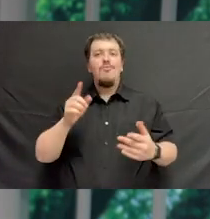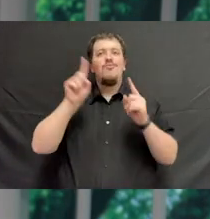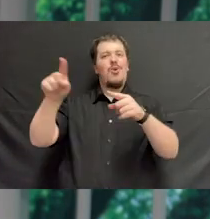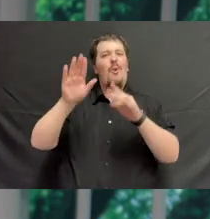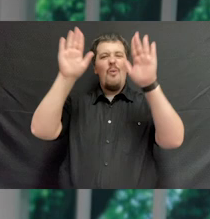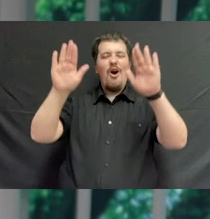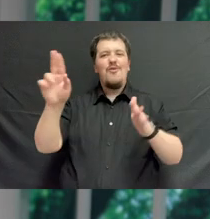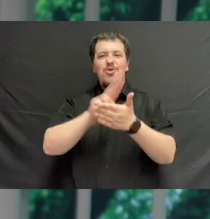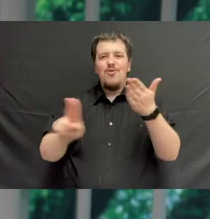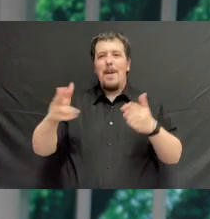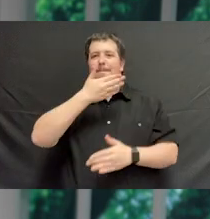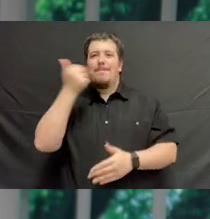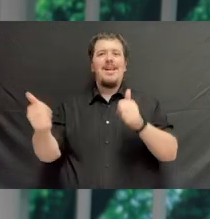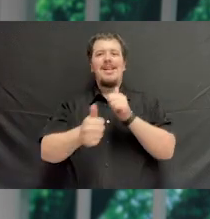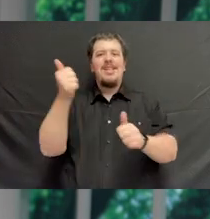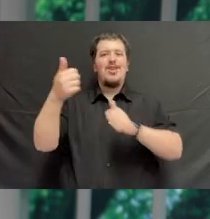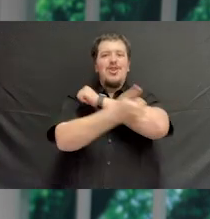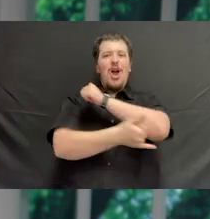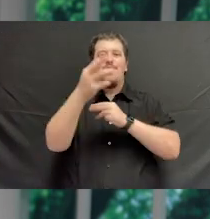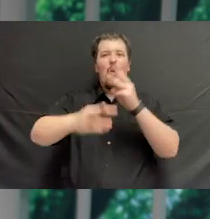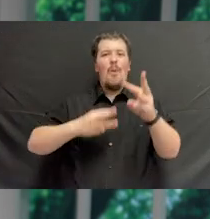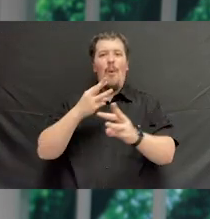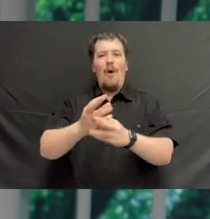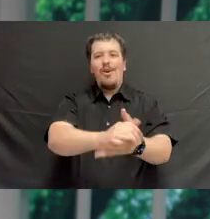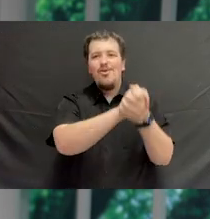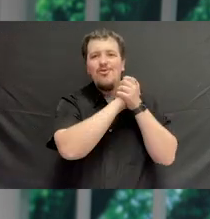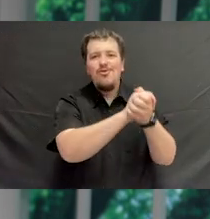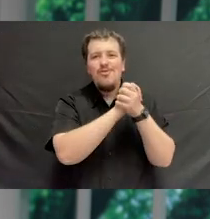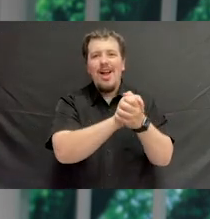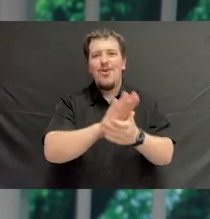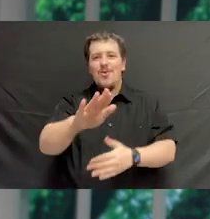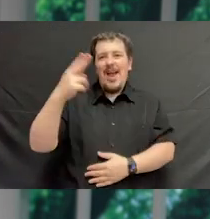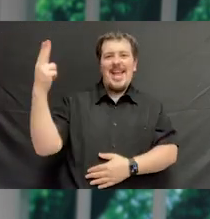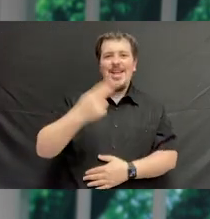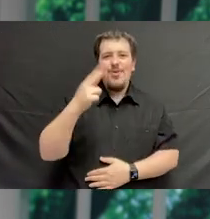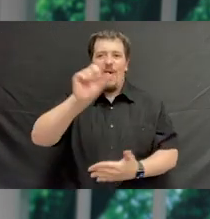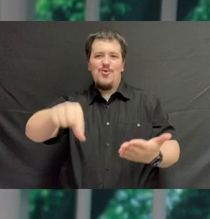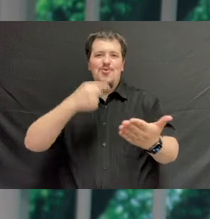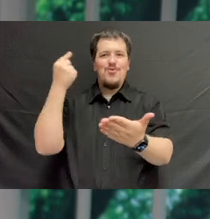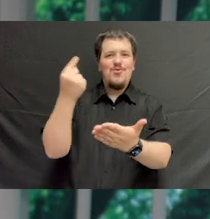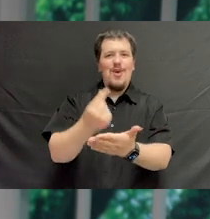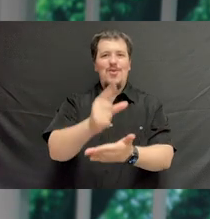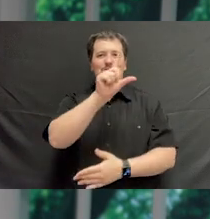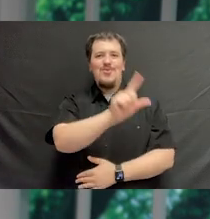in the greatest country in the world. Congratulations on your historic graduation in 2020.